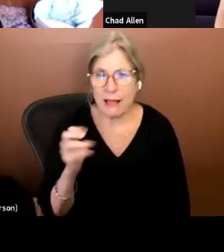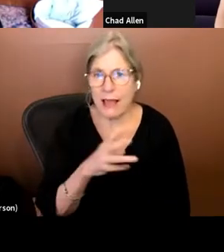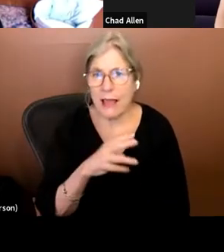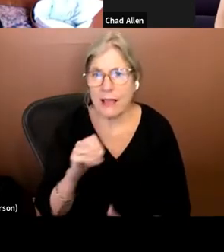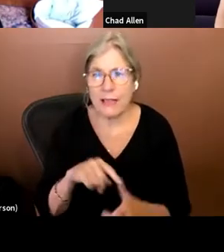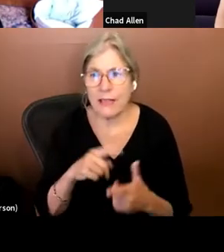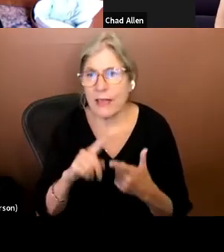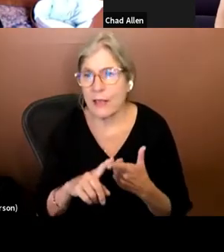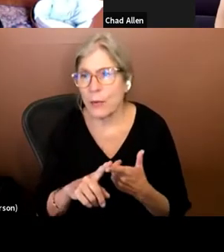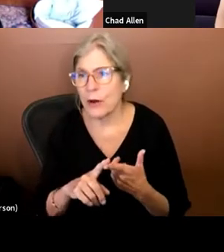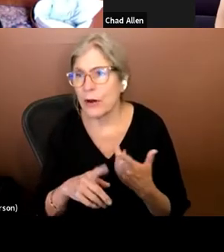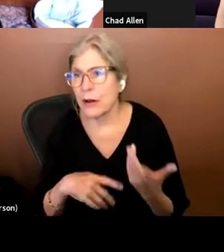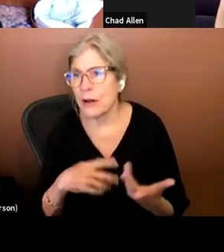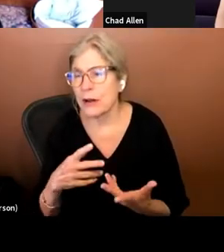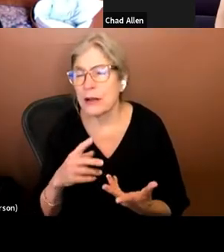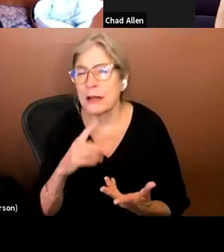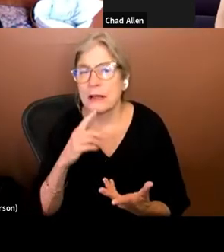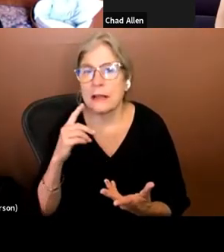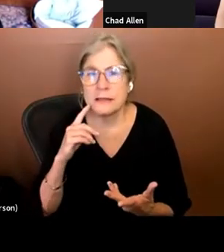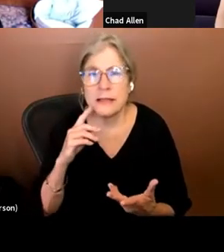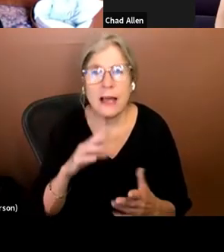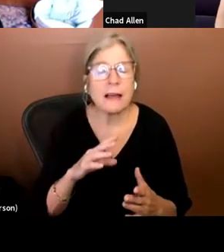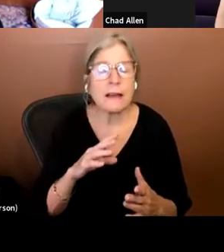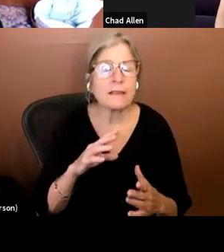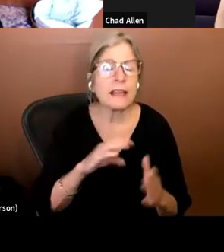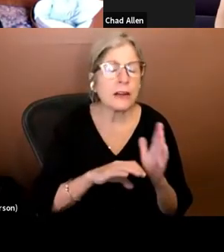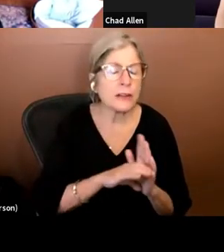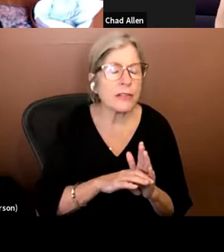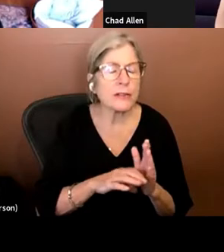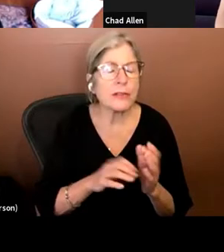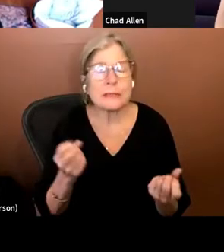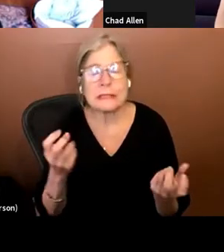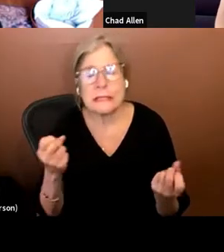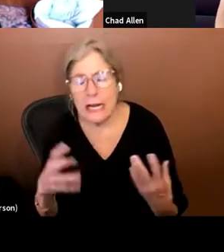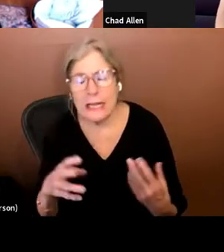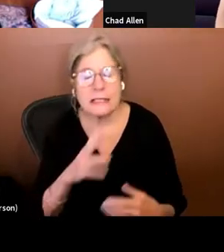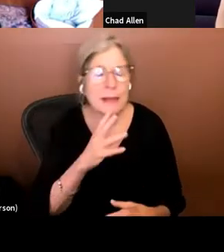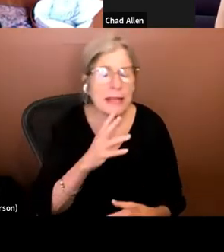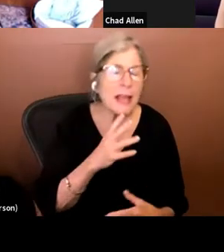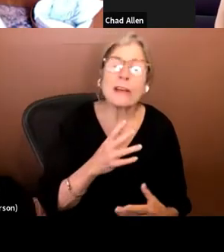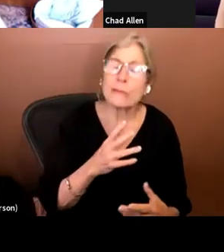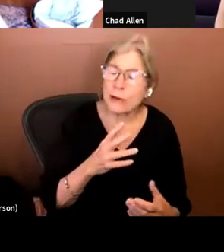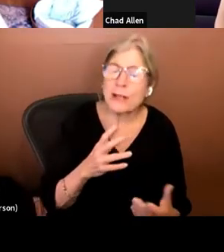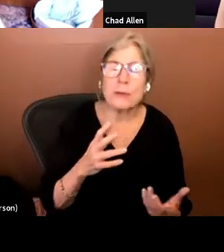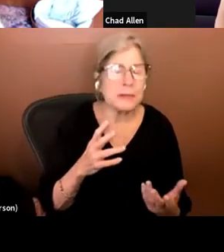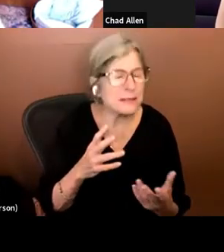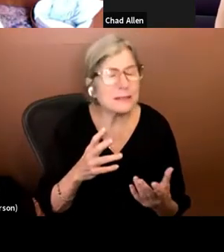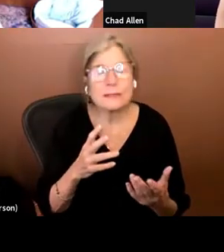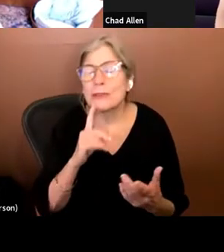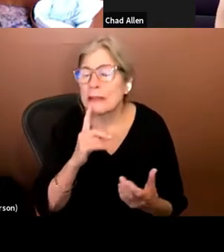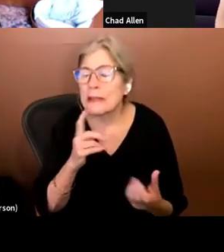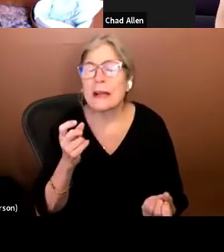There were deaf characters signing . There were speaking characters. It was quite an incredible mix to try to figure